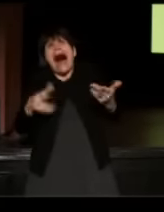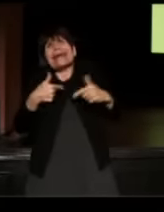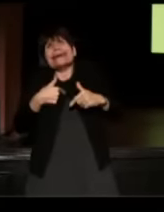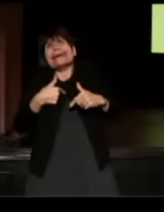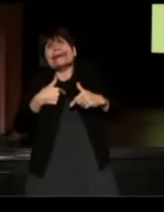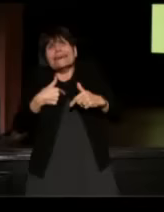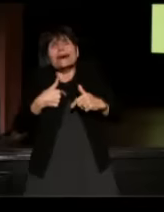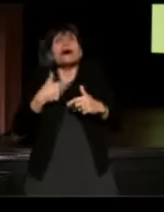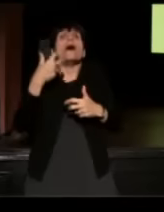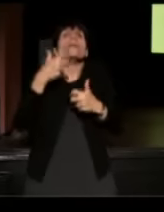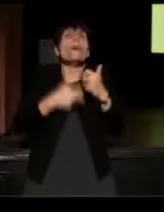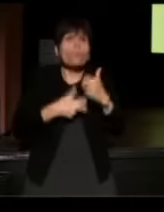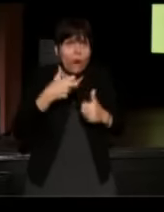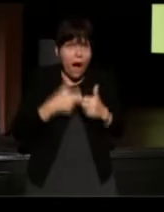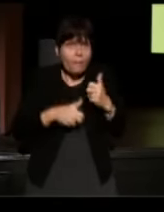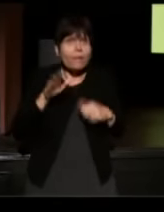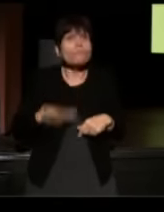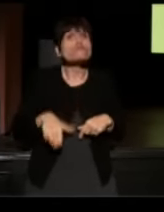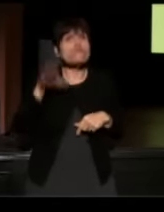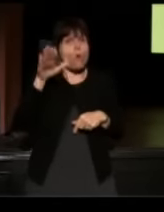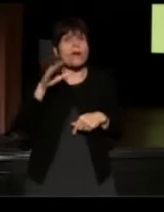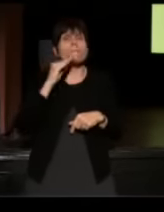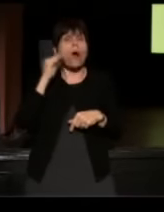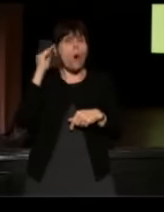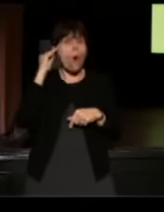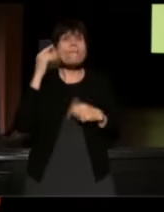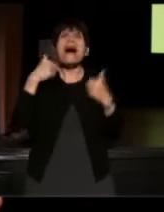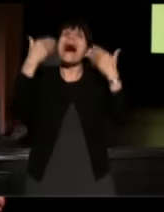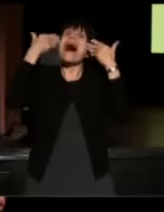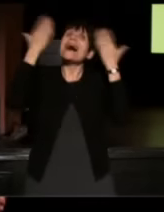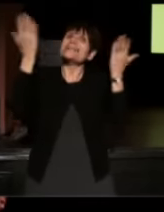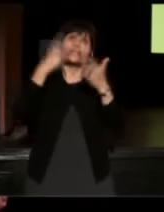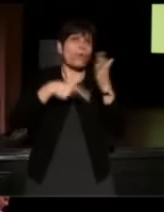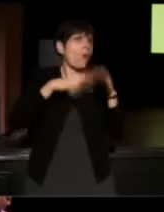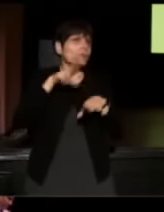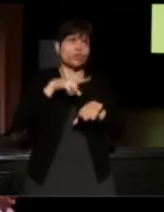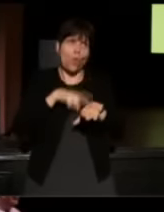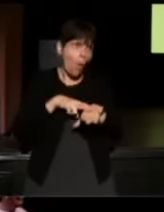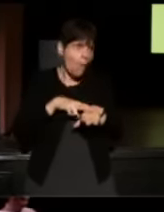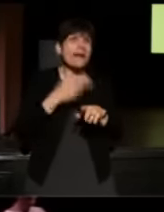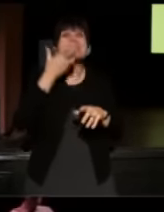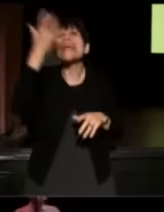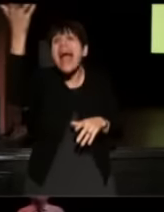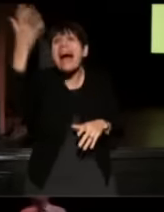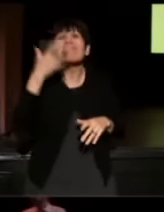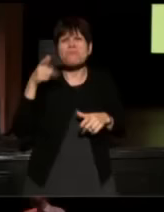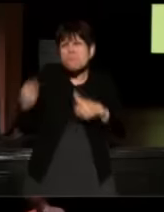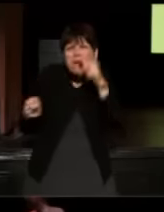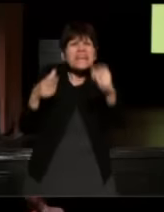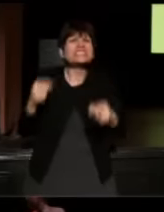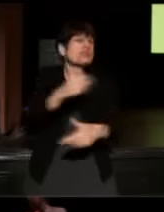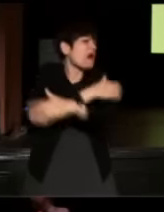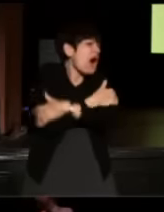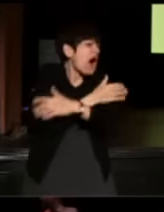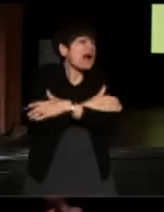The problem growing up in my home was that I didn't know what was normal. We're yelling and we're pinching and we're hugging and we're cursing